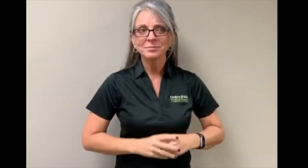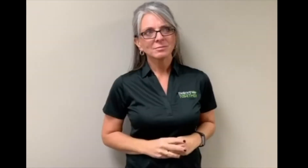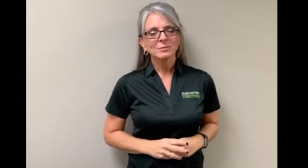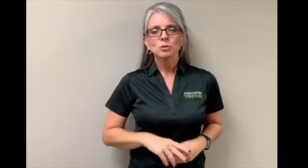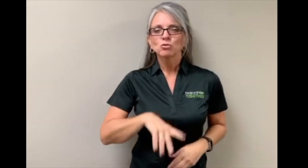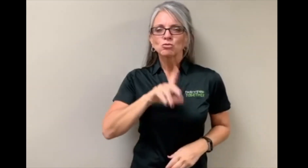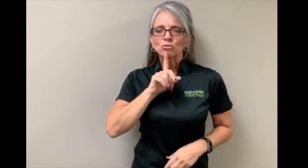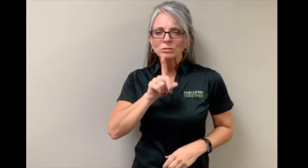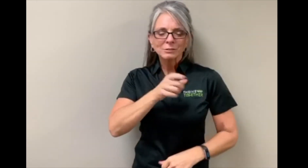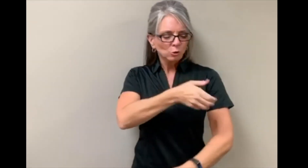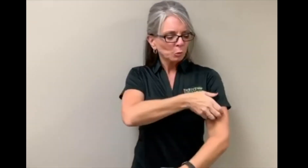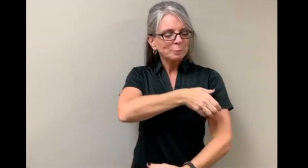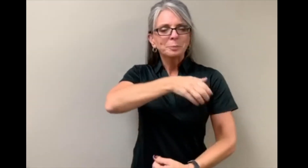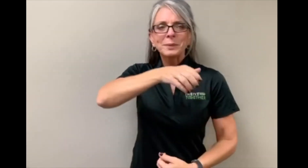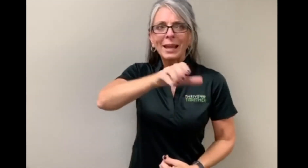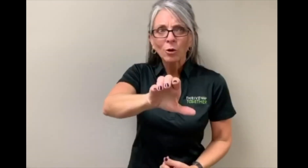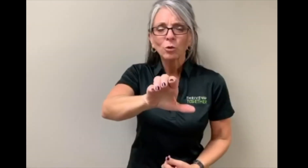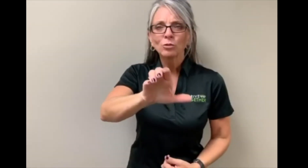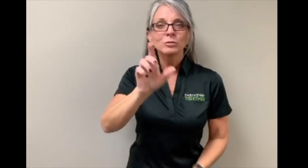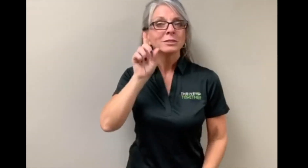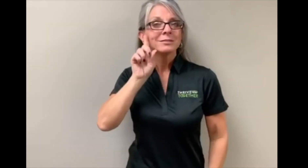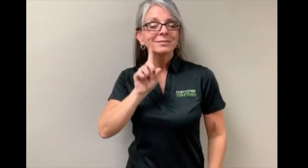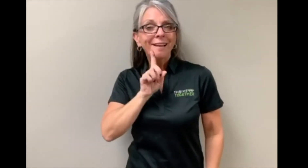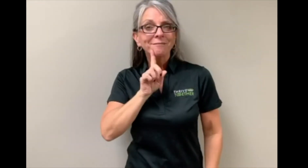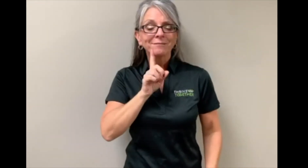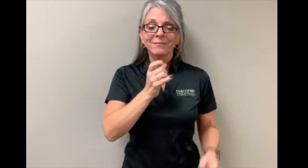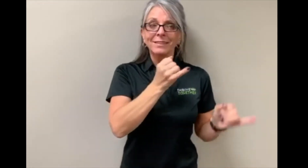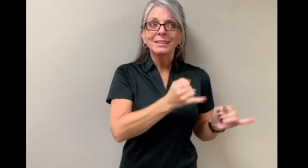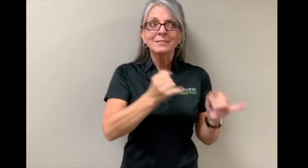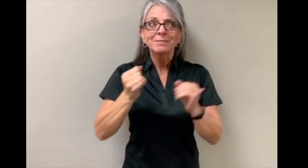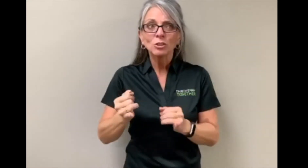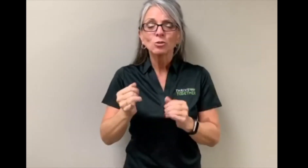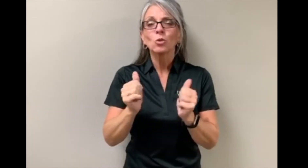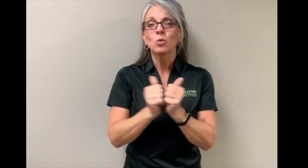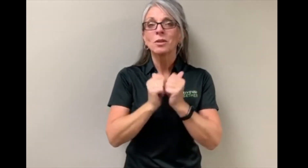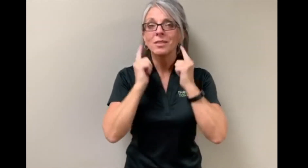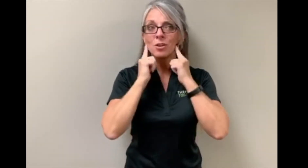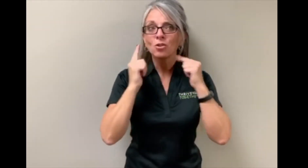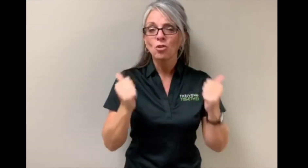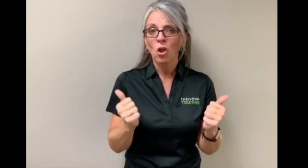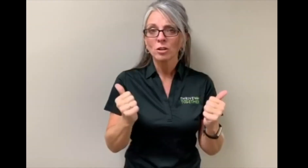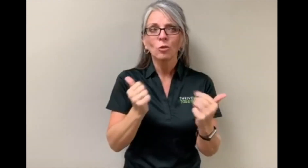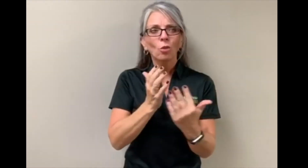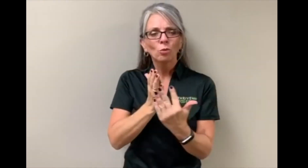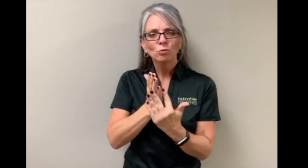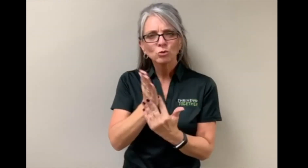We empower Deaf individuals and individuals with hearing loss